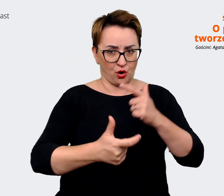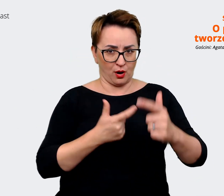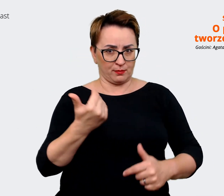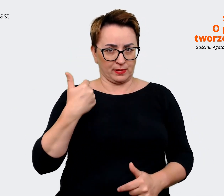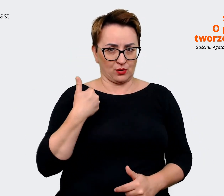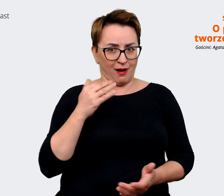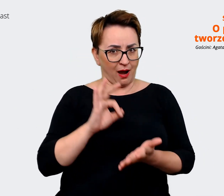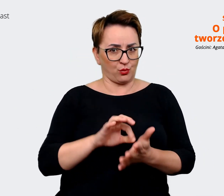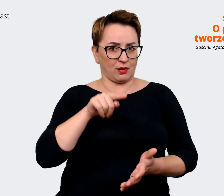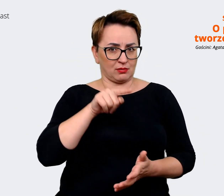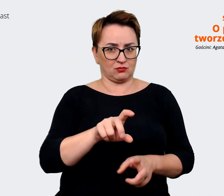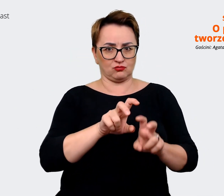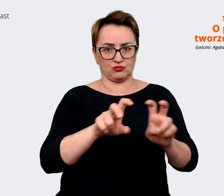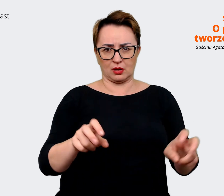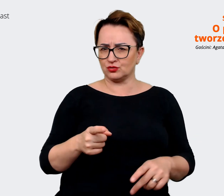What do you mean?